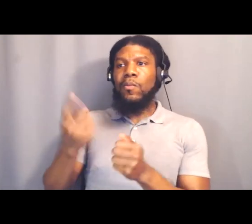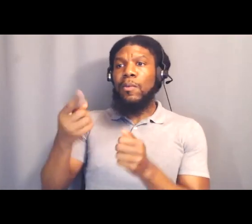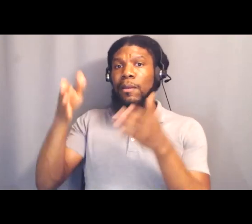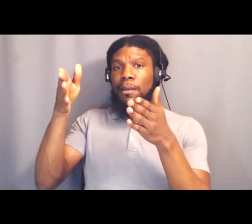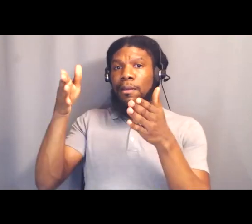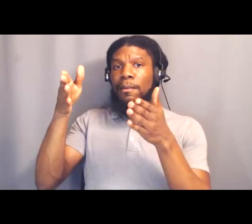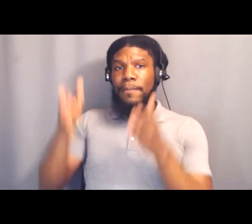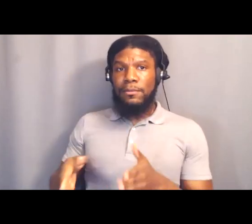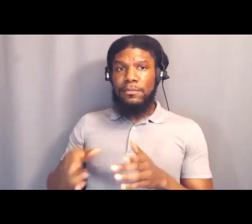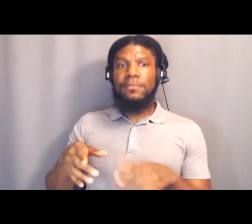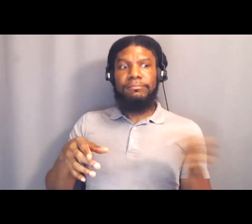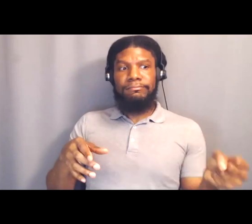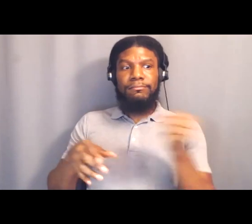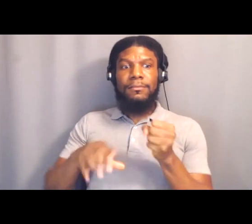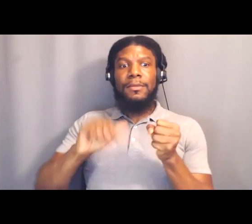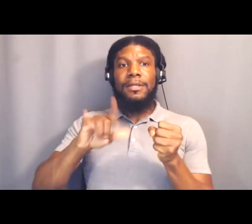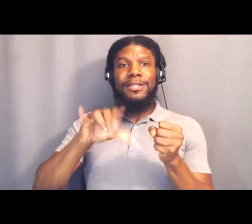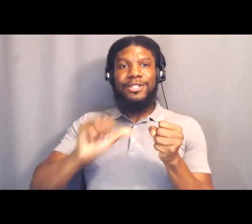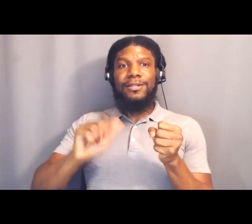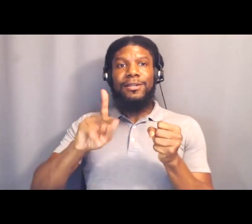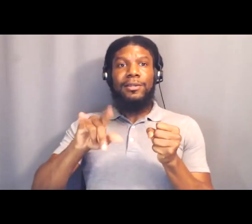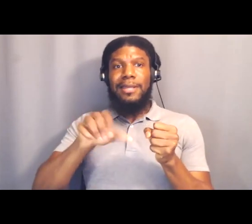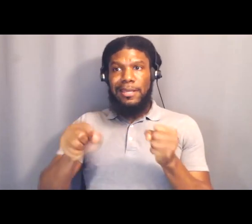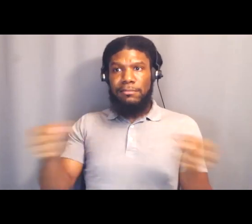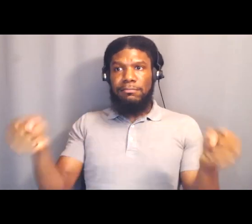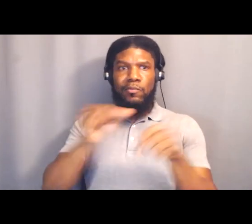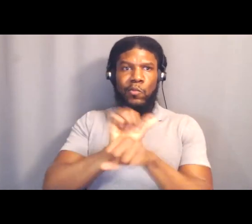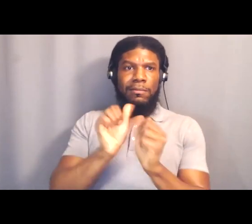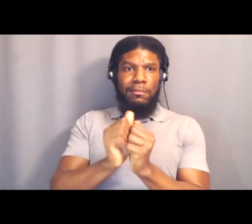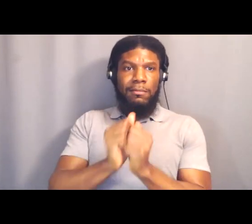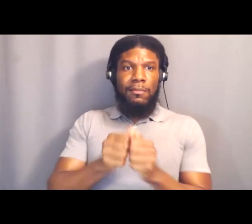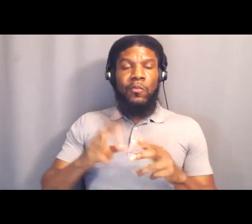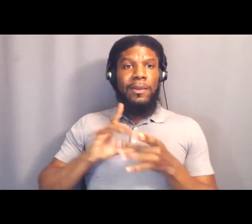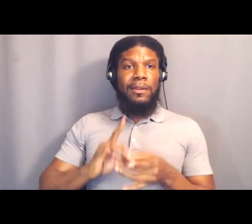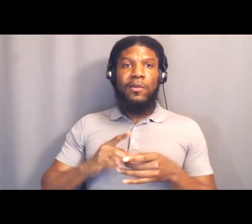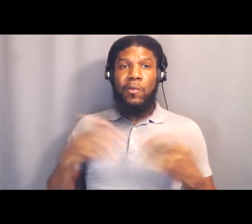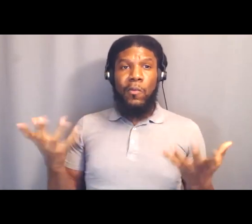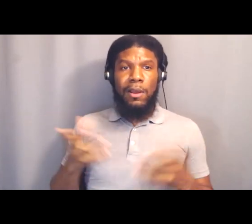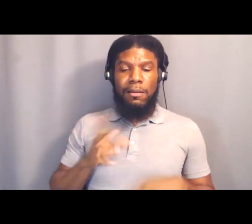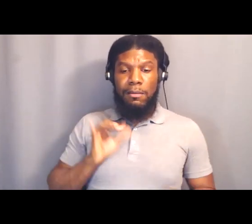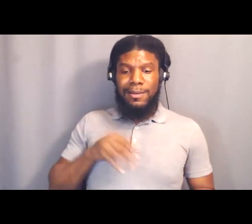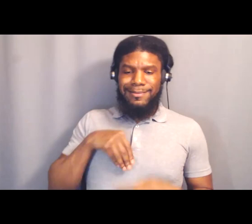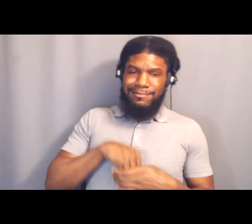And it's about harnessing the divine feminine. Harnessing the divine feminine.